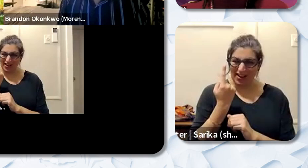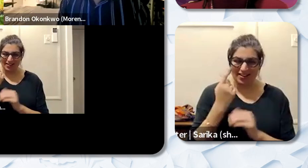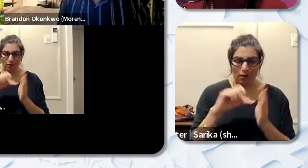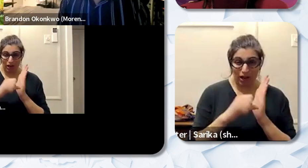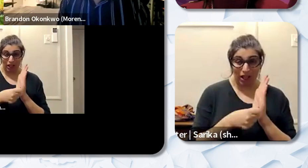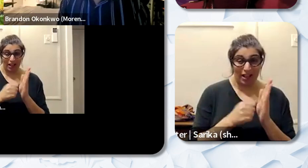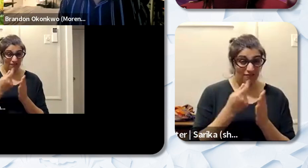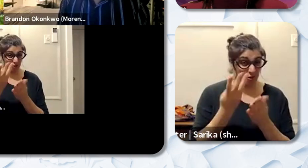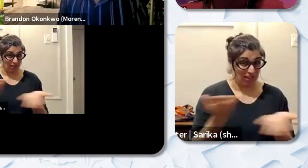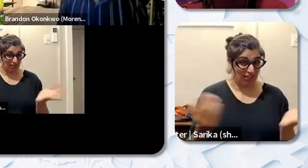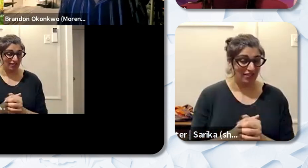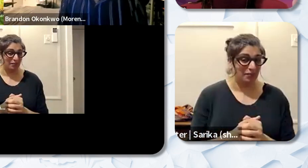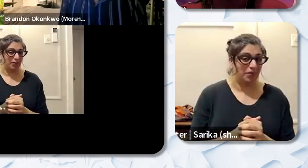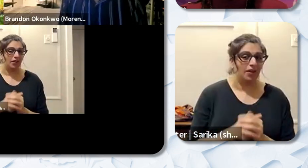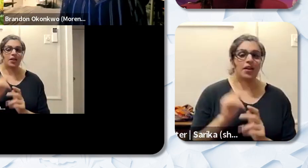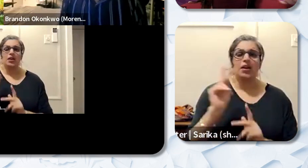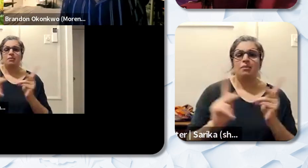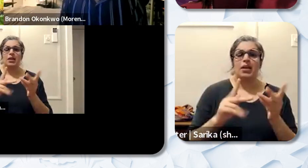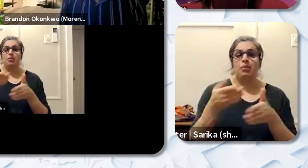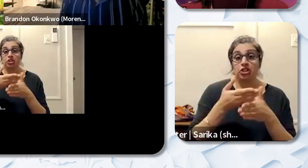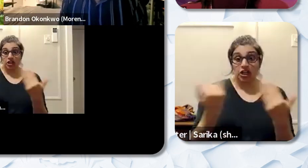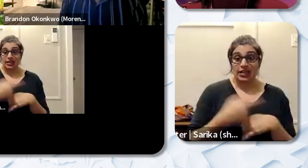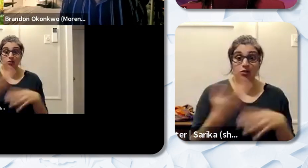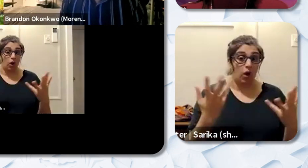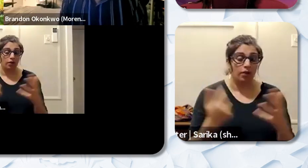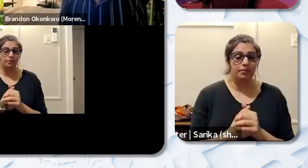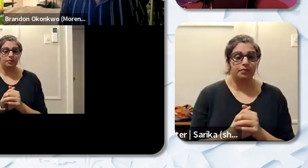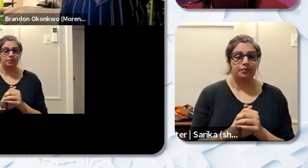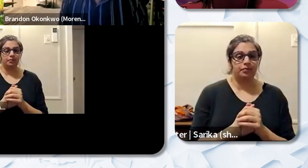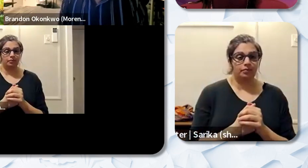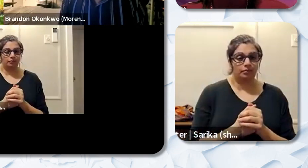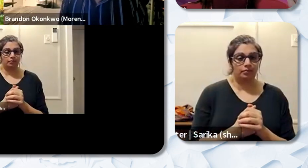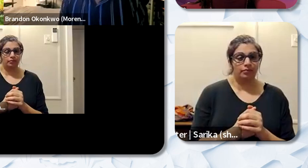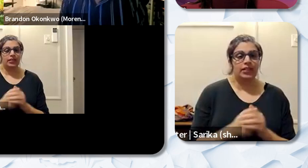of things. Okay what people were sharing today? Do you hear some of the actionable steps I think